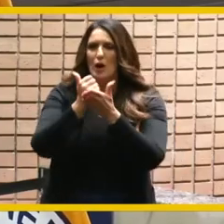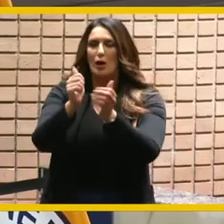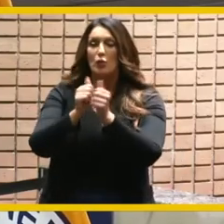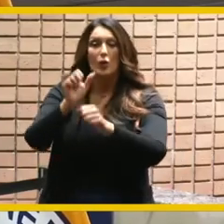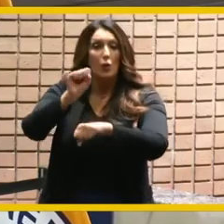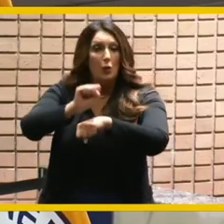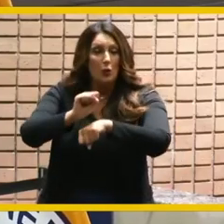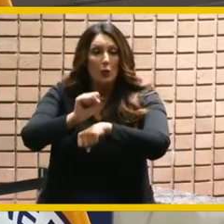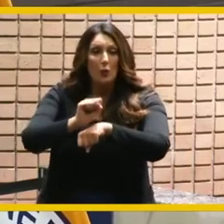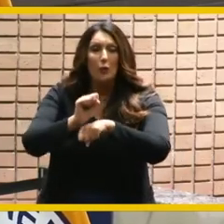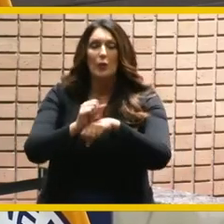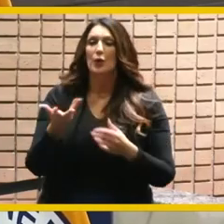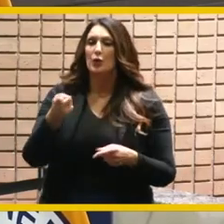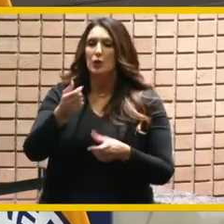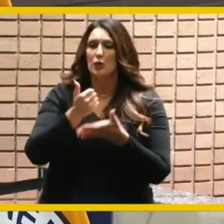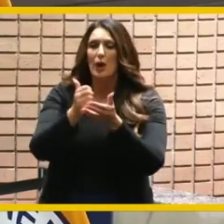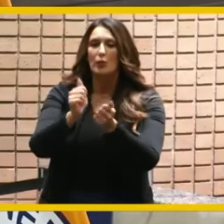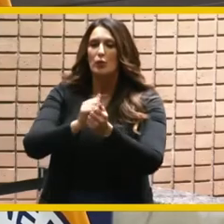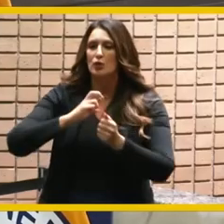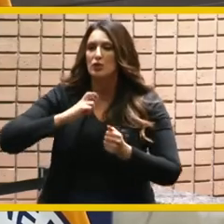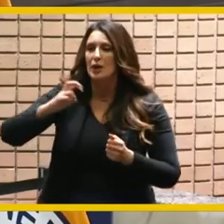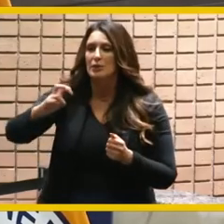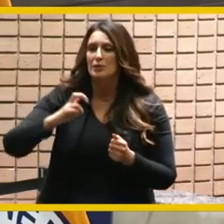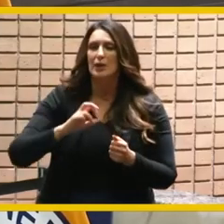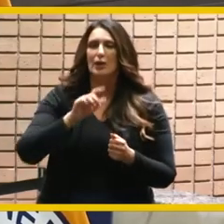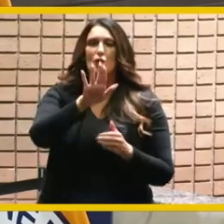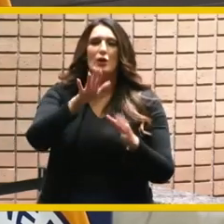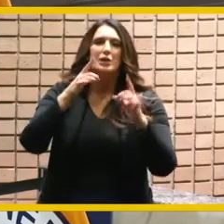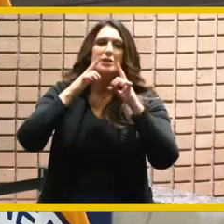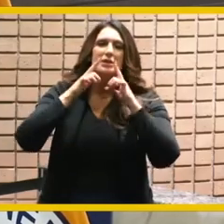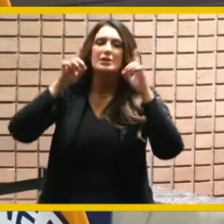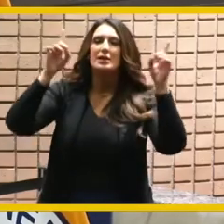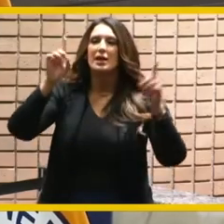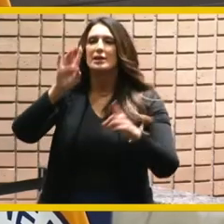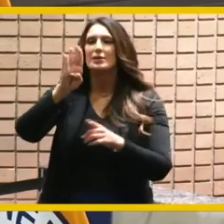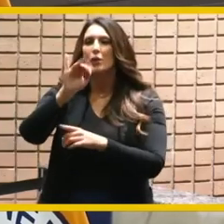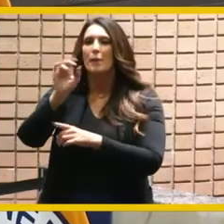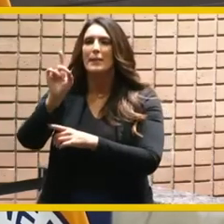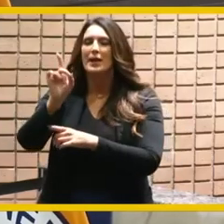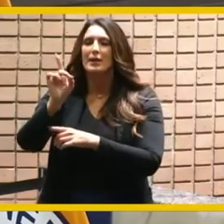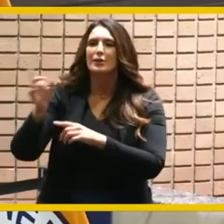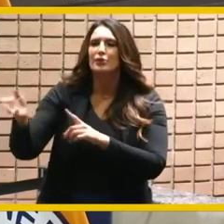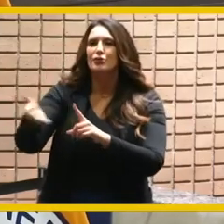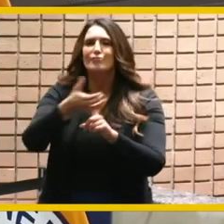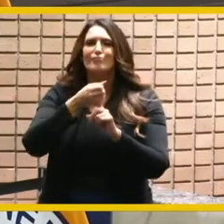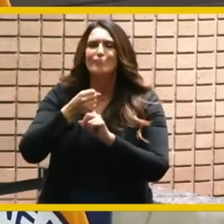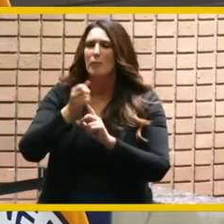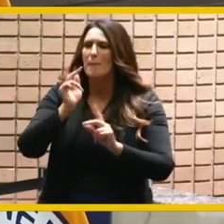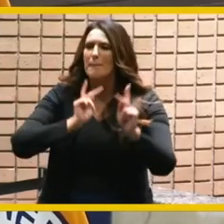centers your successful bid to gain riverside membership and the big city mayor's coalition